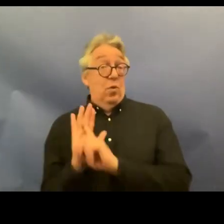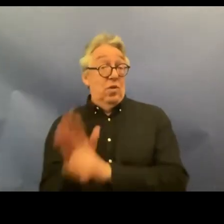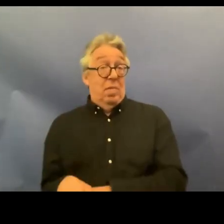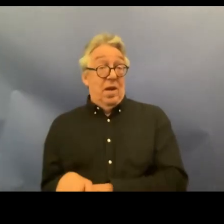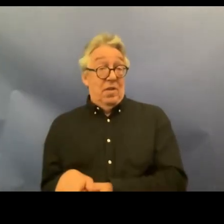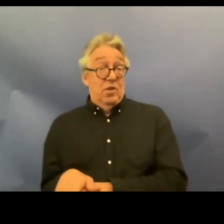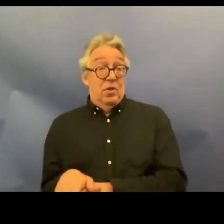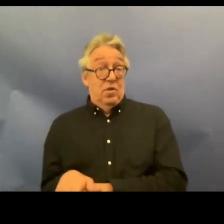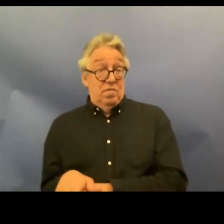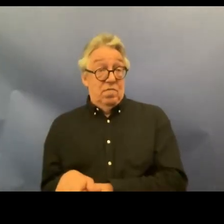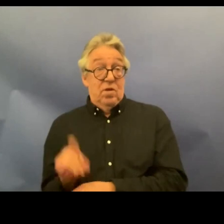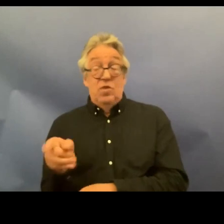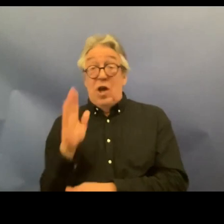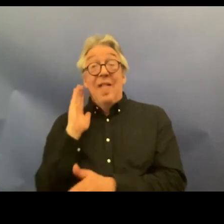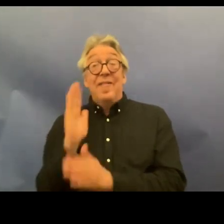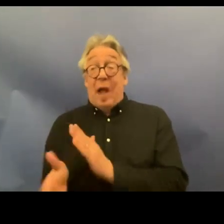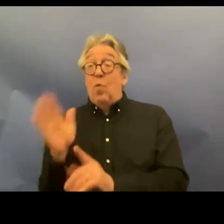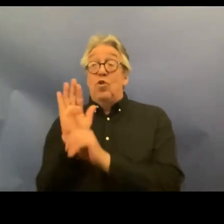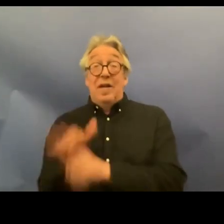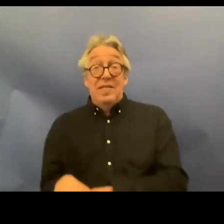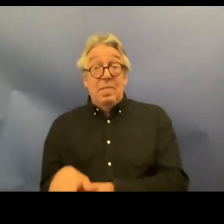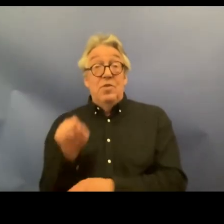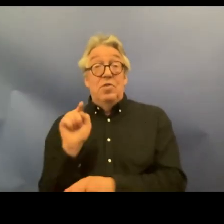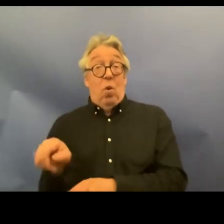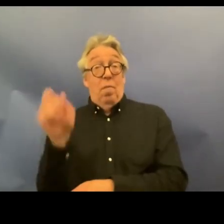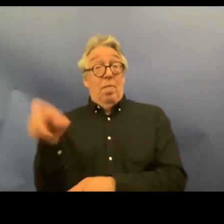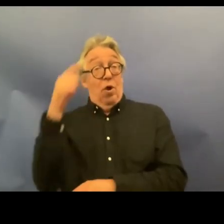intellectual disabilities the state has not taken any